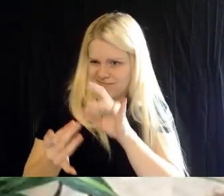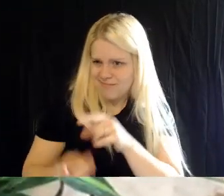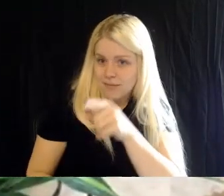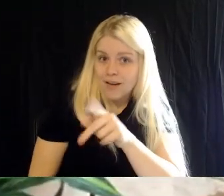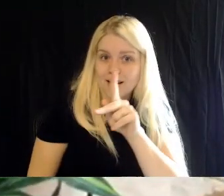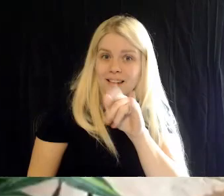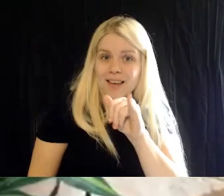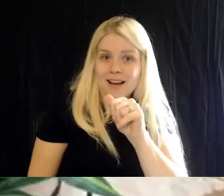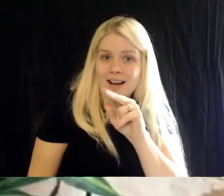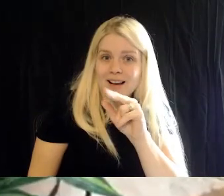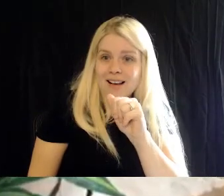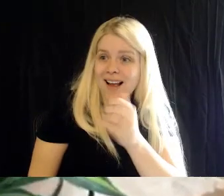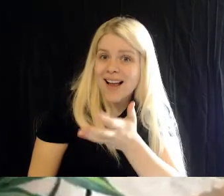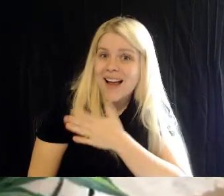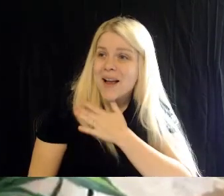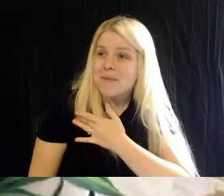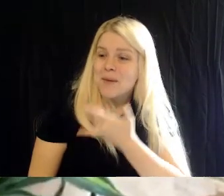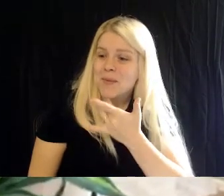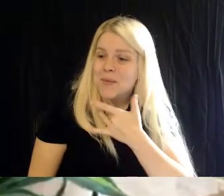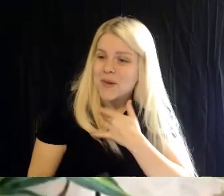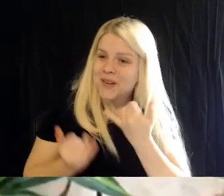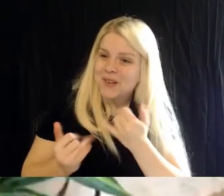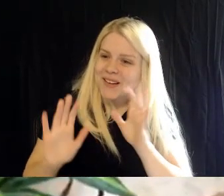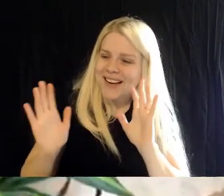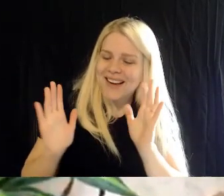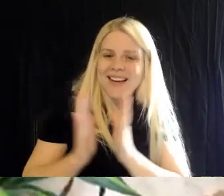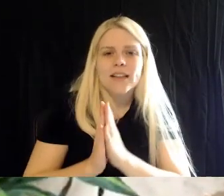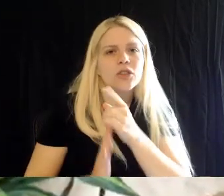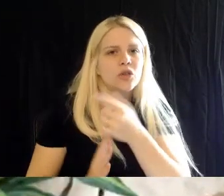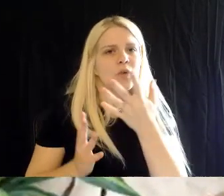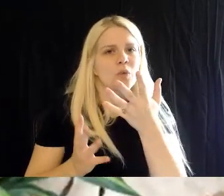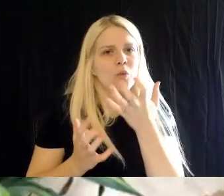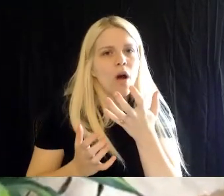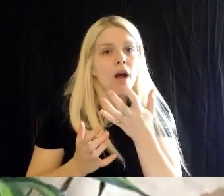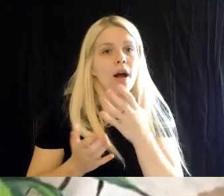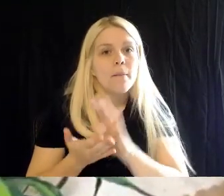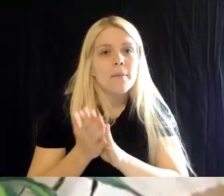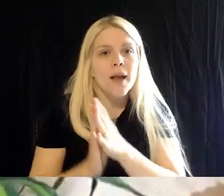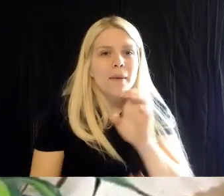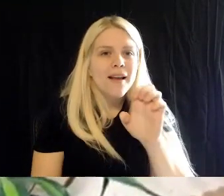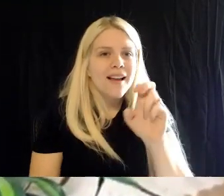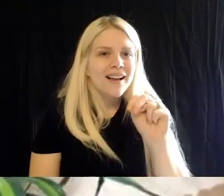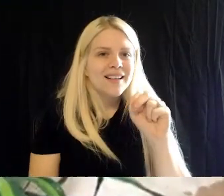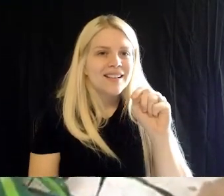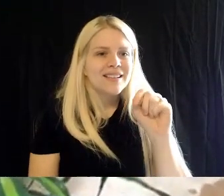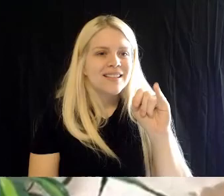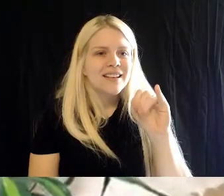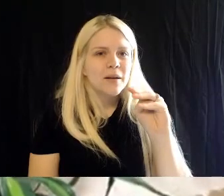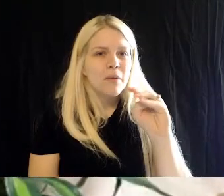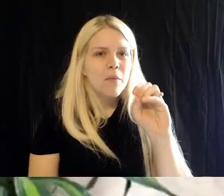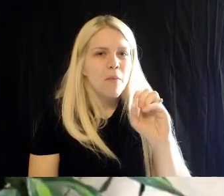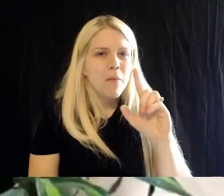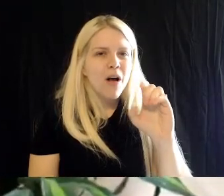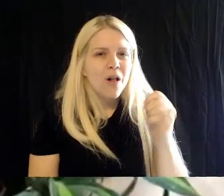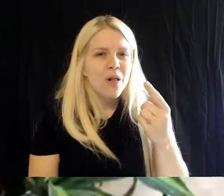pronouncing your name correctly. She wants to be an entomologist when she grows up. Britt: Nice! Happy Birthday!